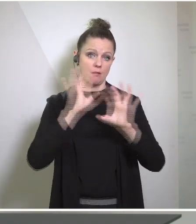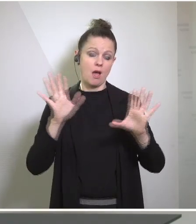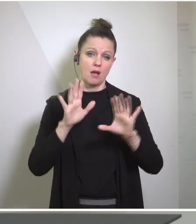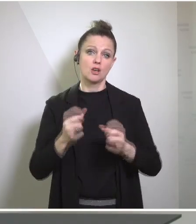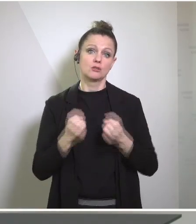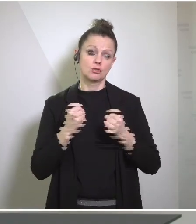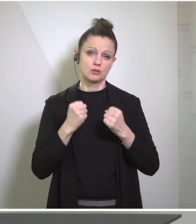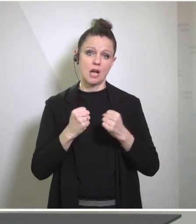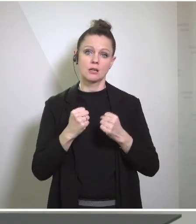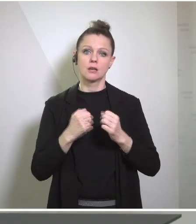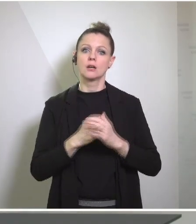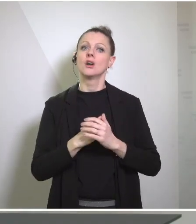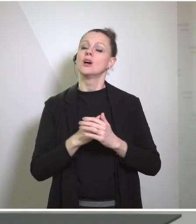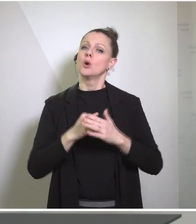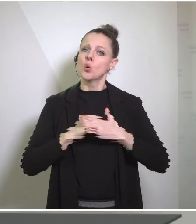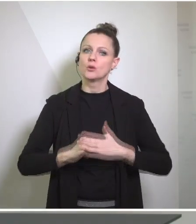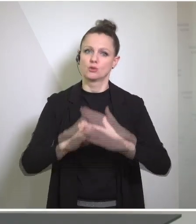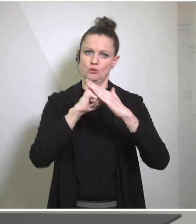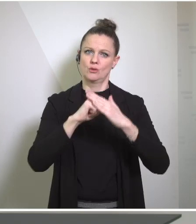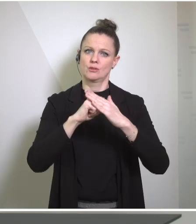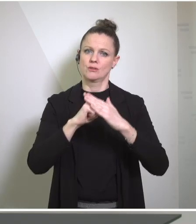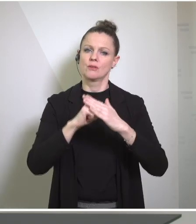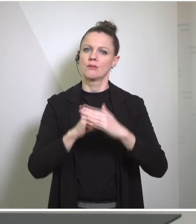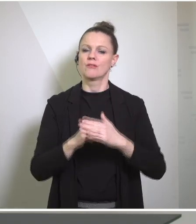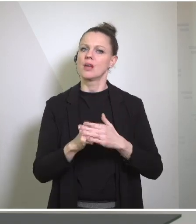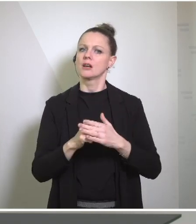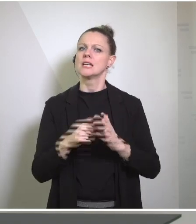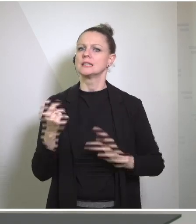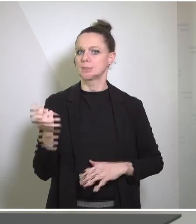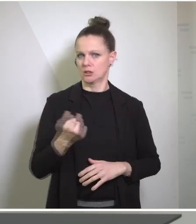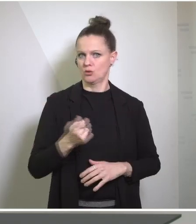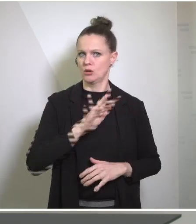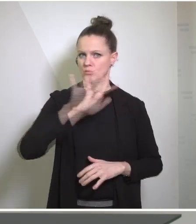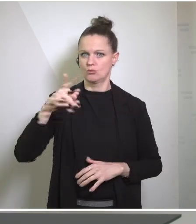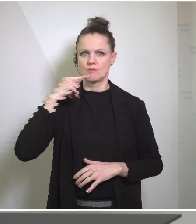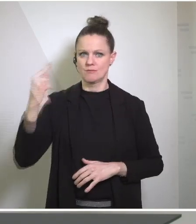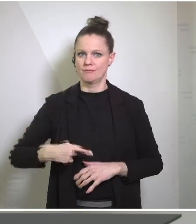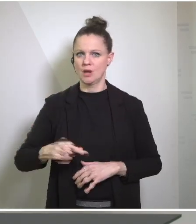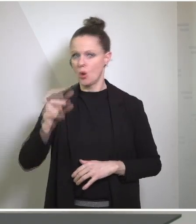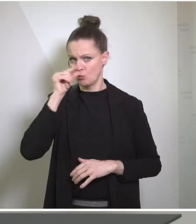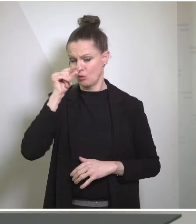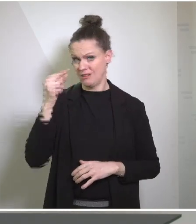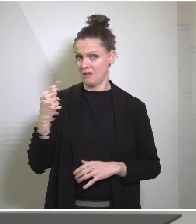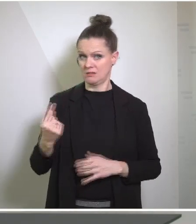European Union sanctions to try to make sure that the Russians and Putin don't have the resources to